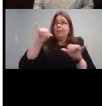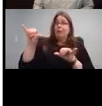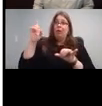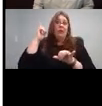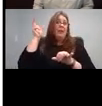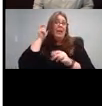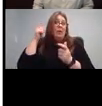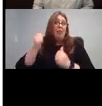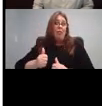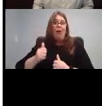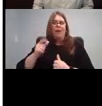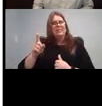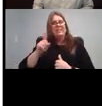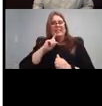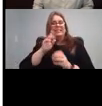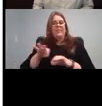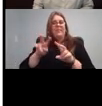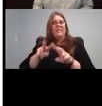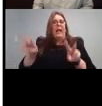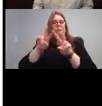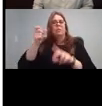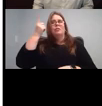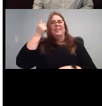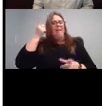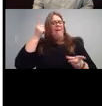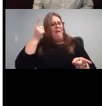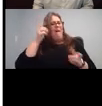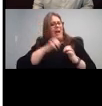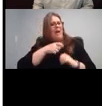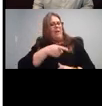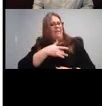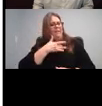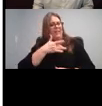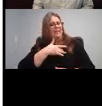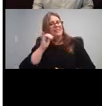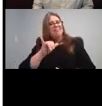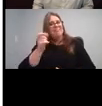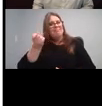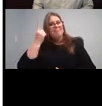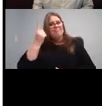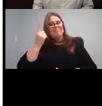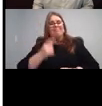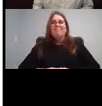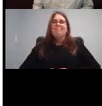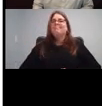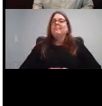just happened to process so it does have captions.